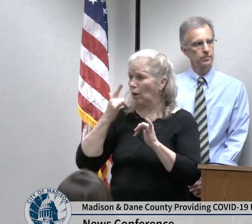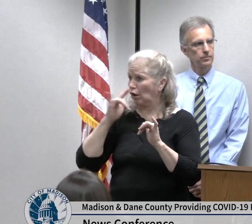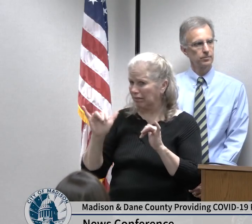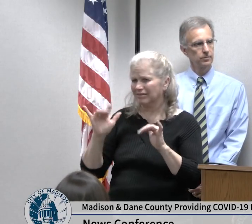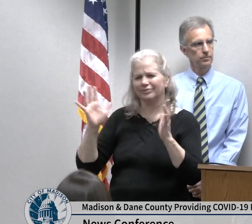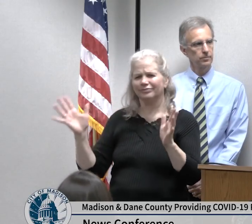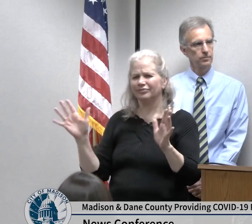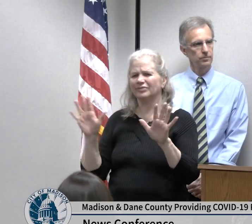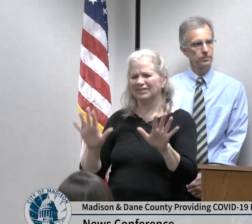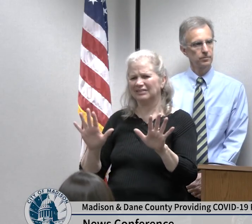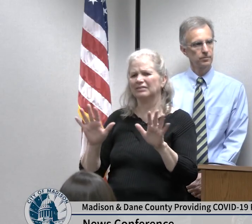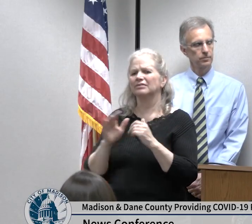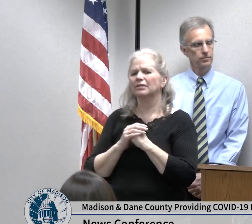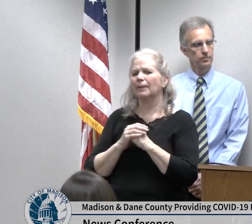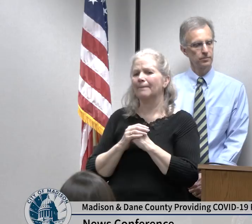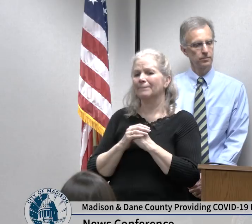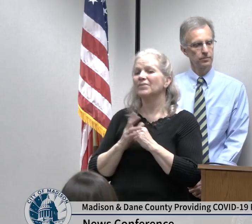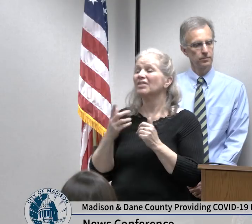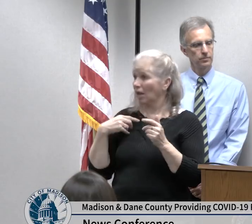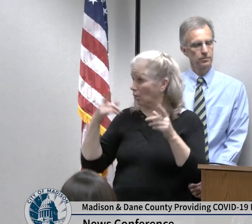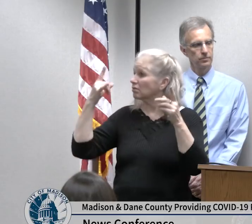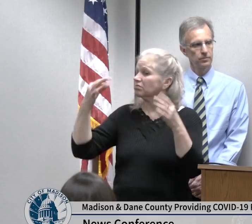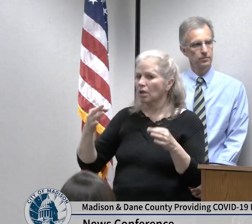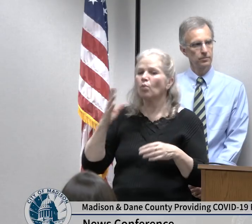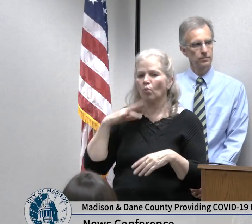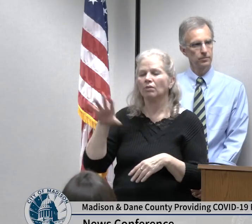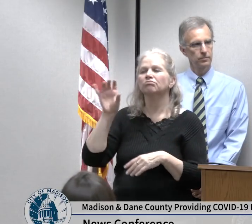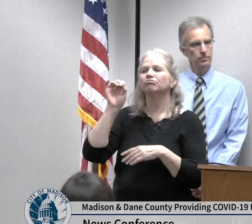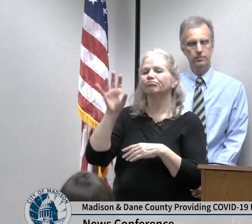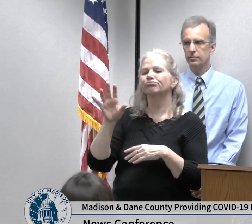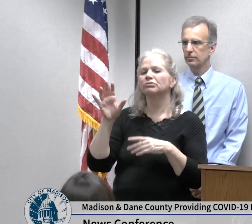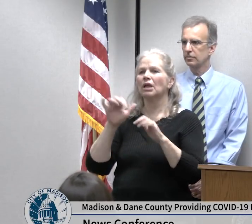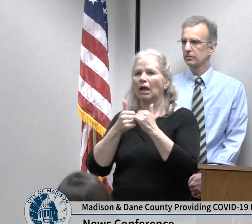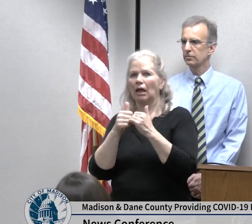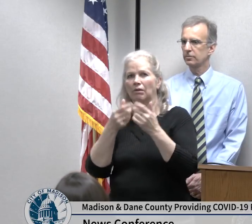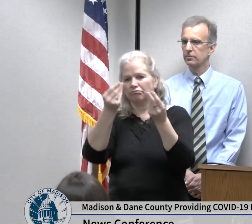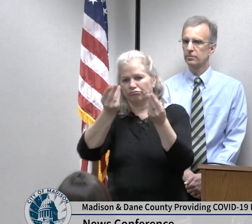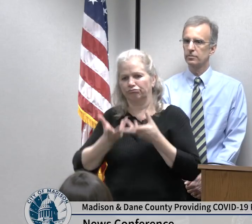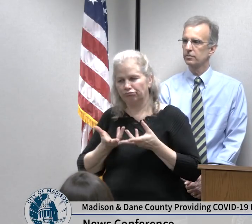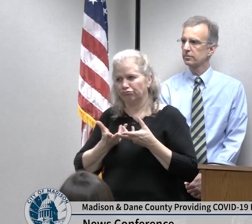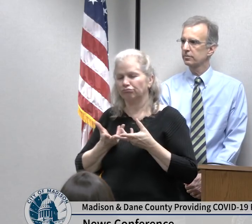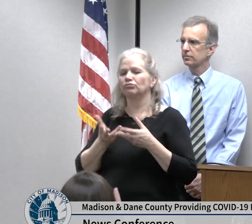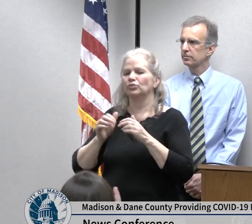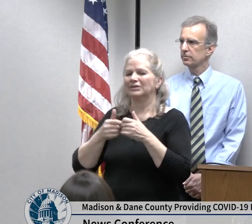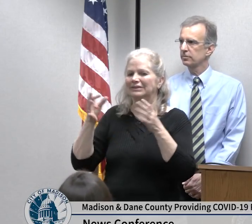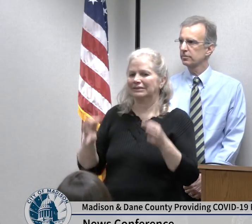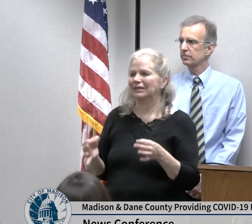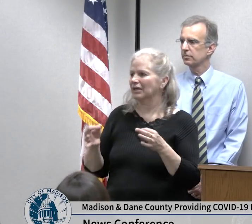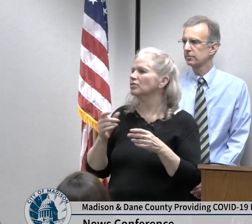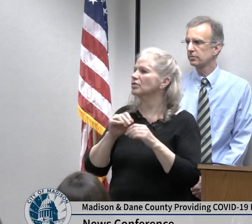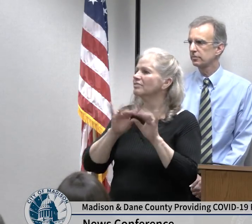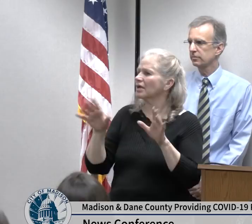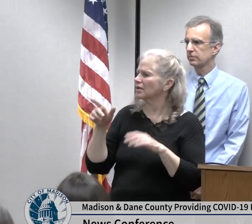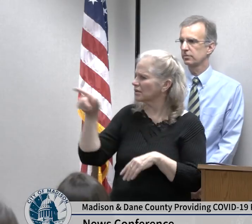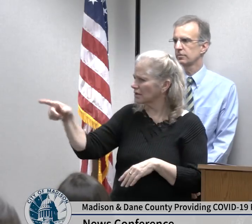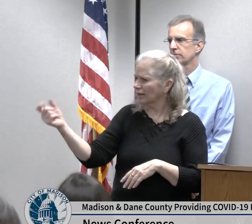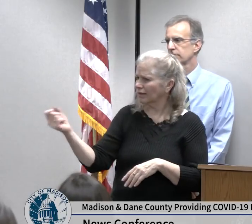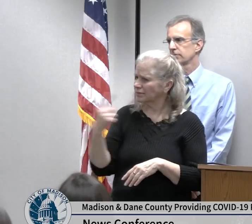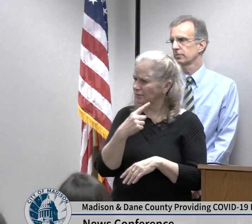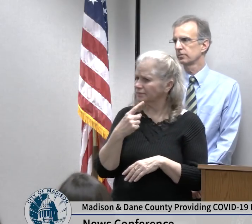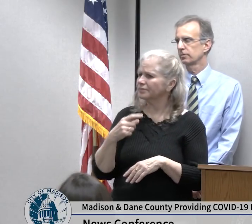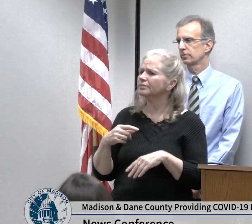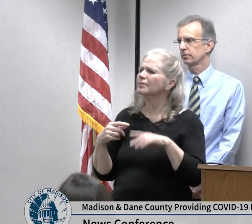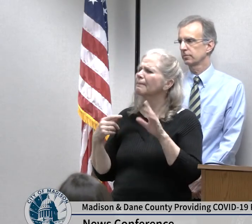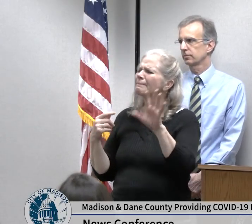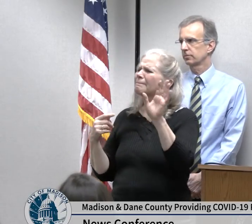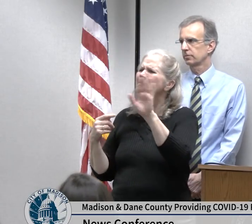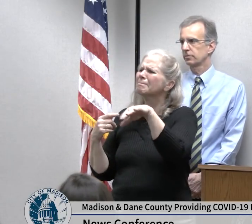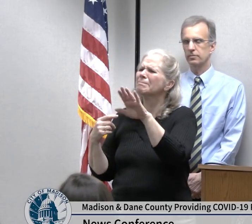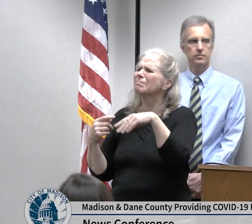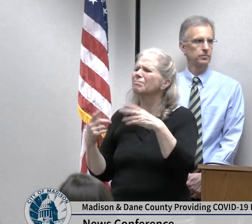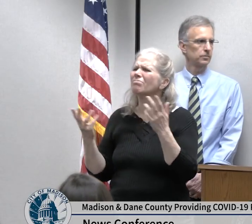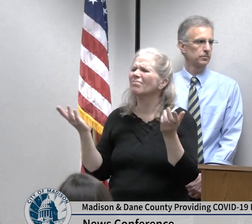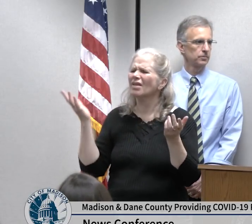that back here and then to support that spread in our community we do not have